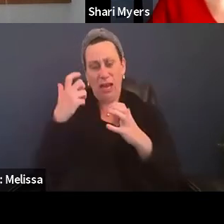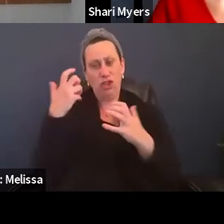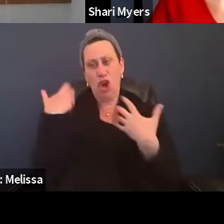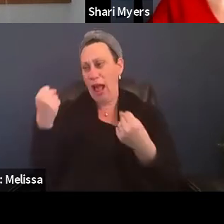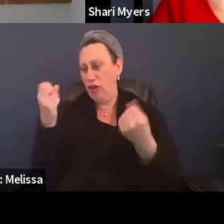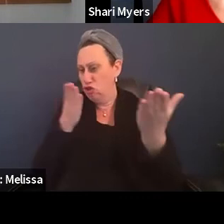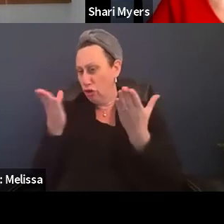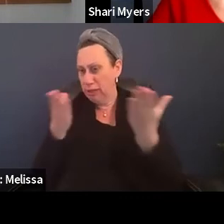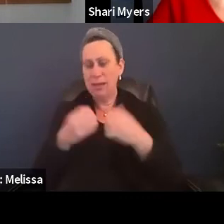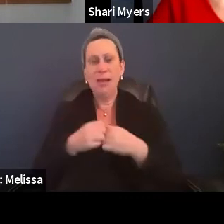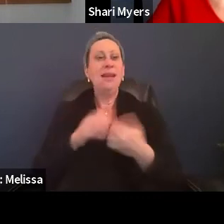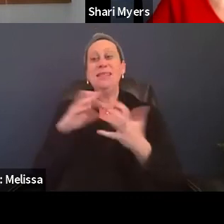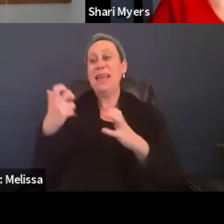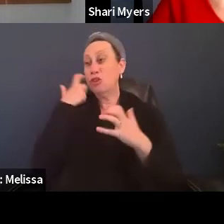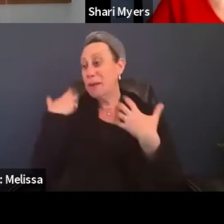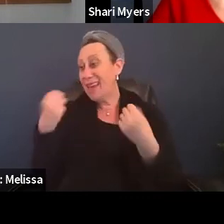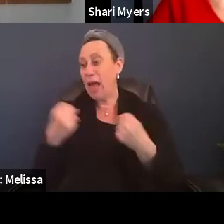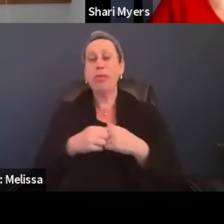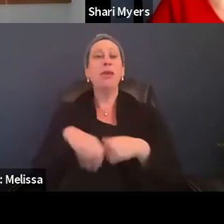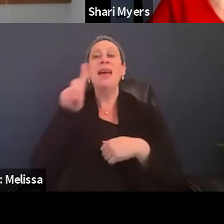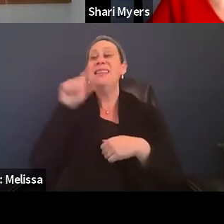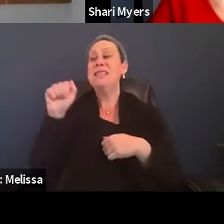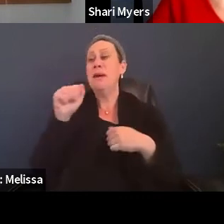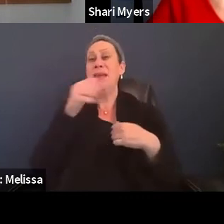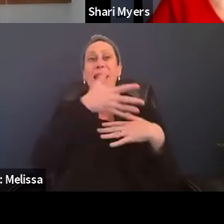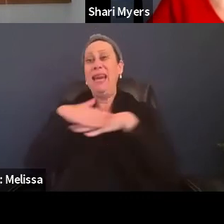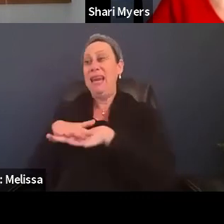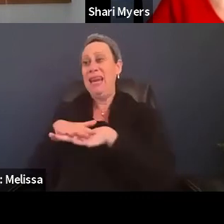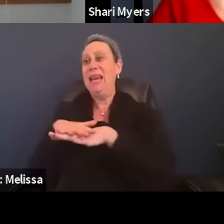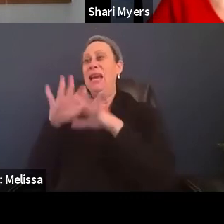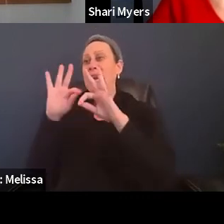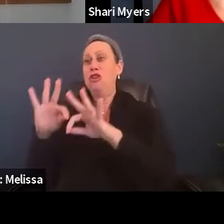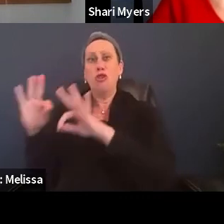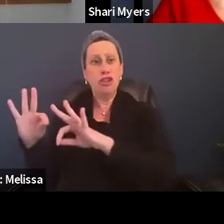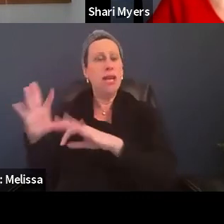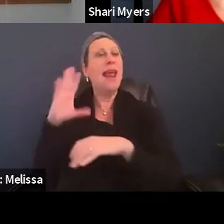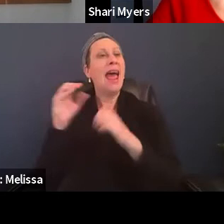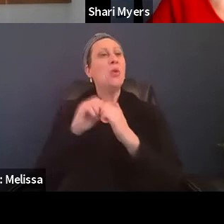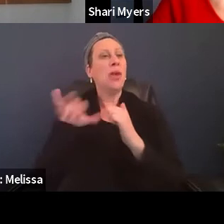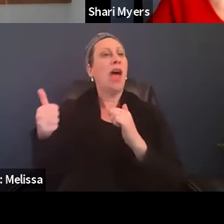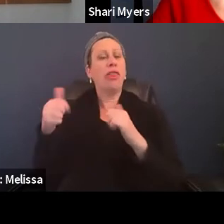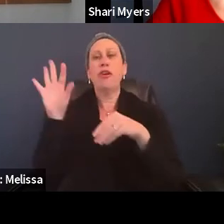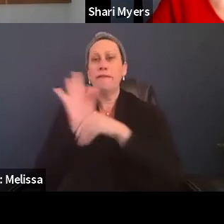with Disaster Mental Health, with Disability Integration and with our other functions,